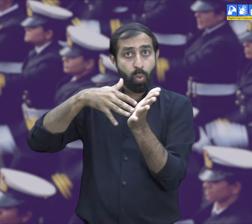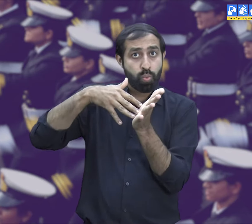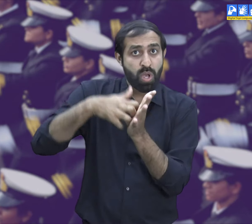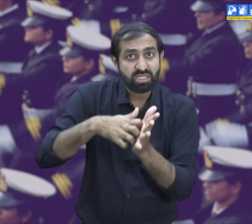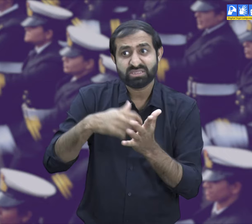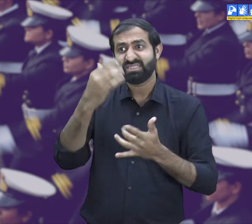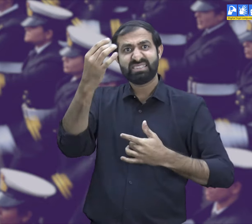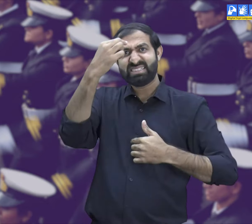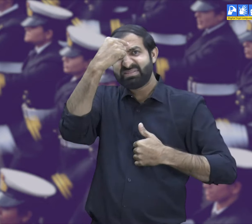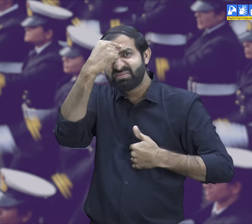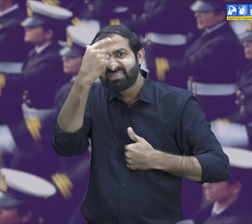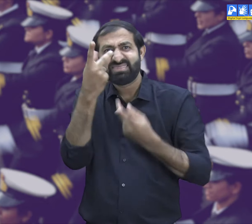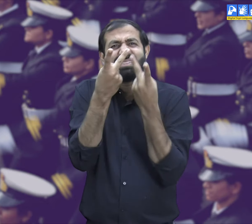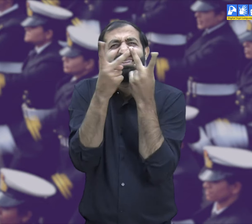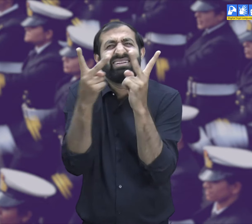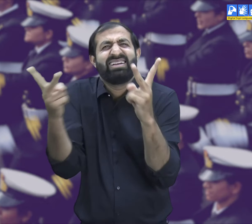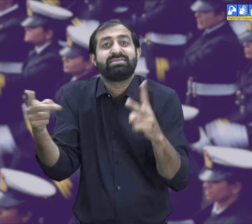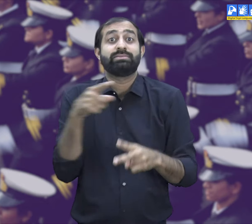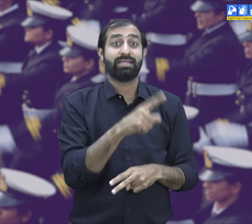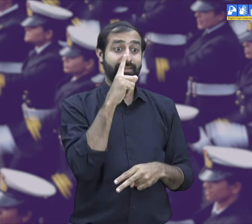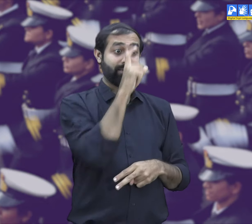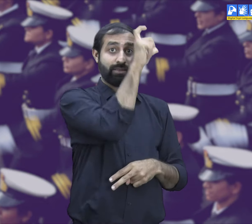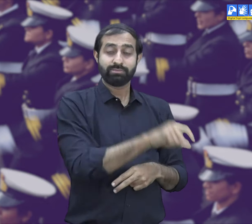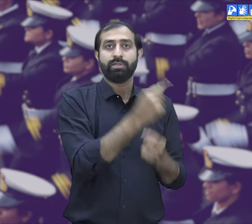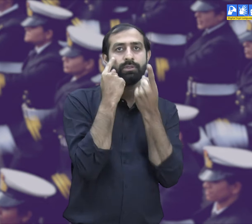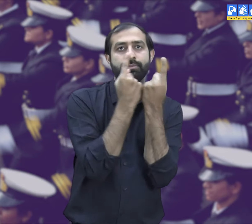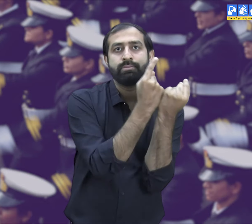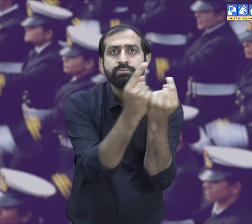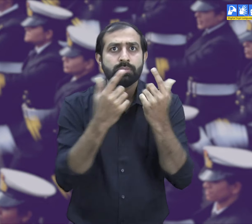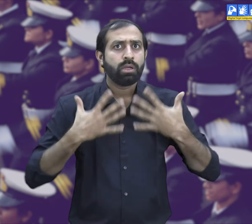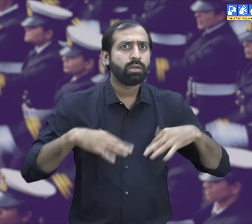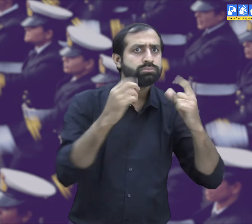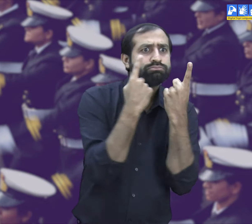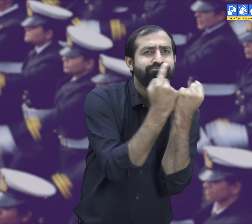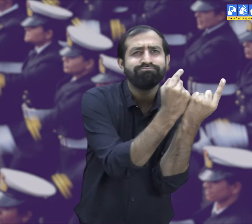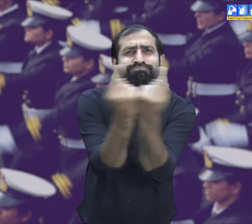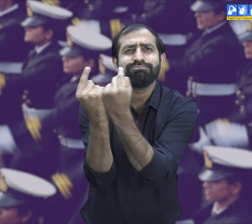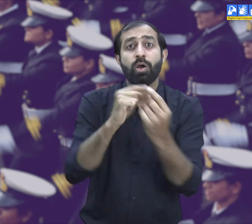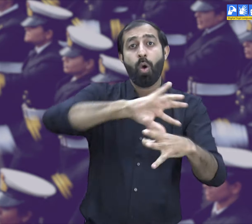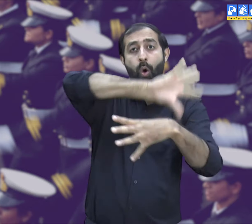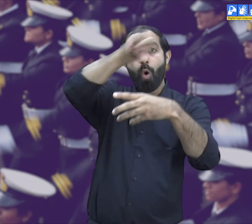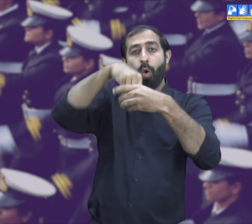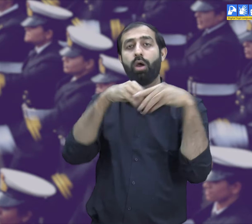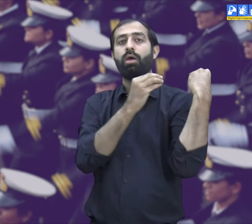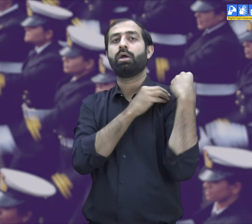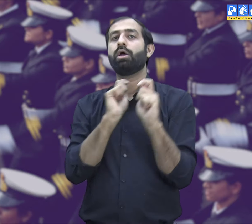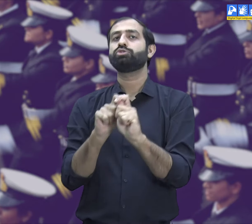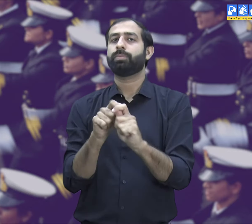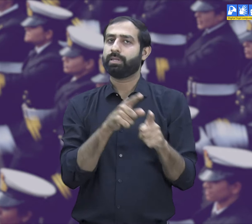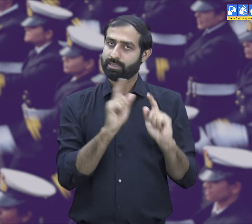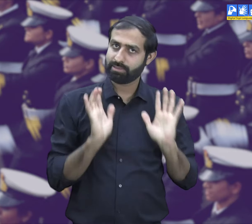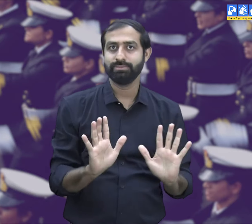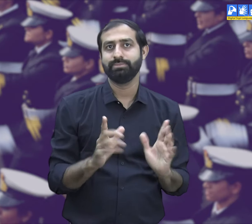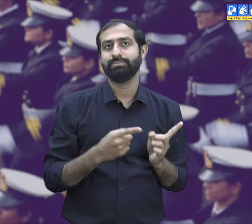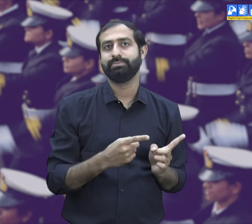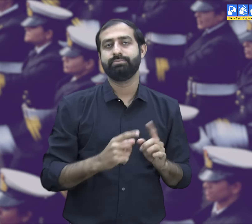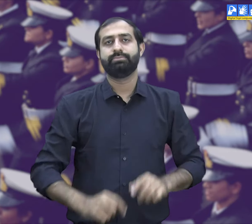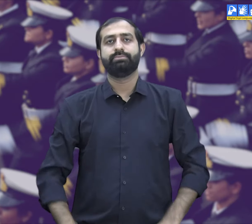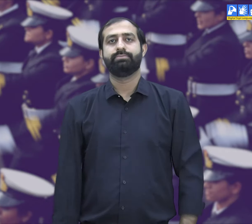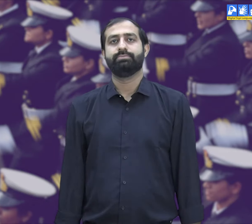I carry out medical checkups of all the officers and sailors.